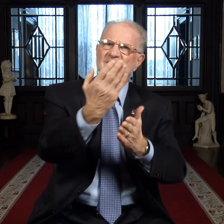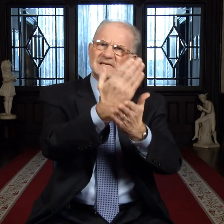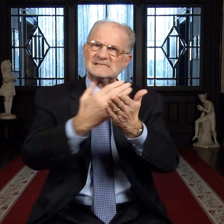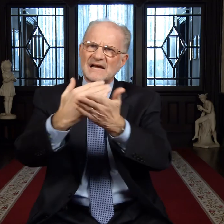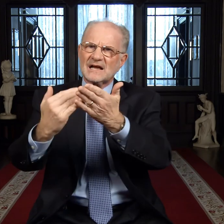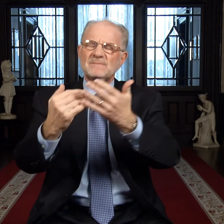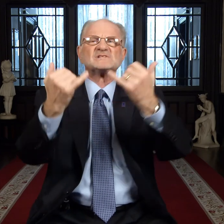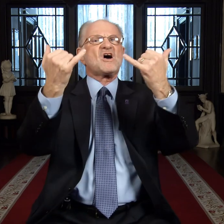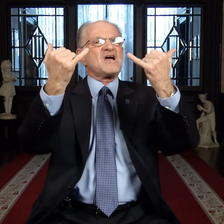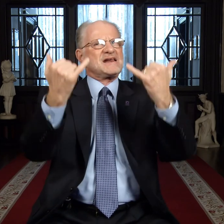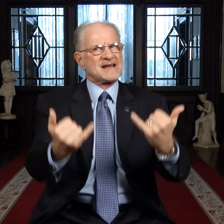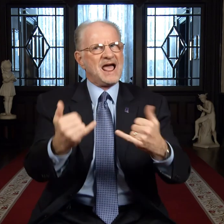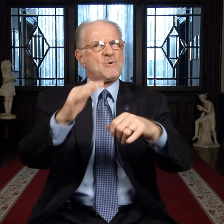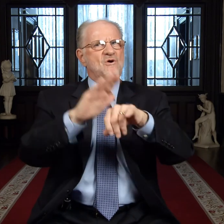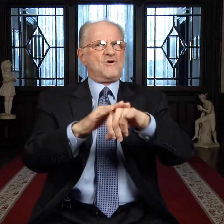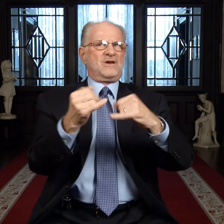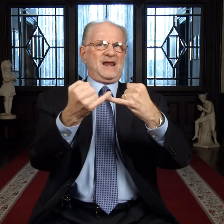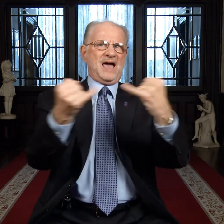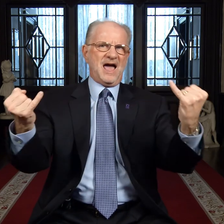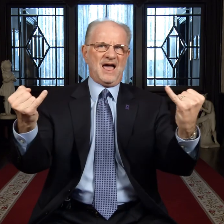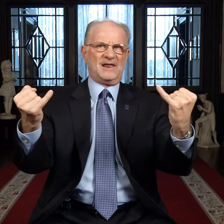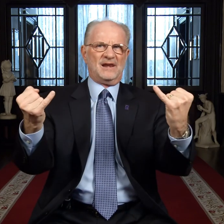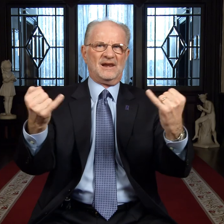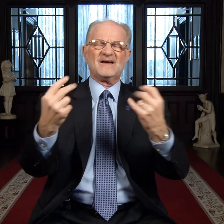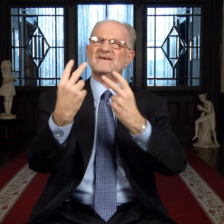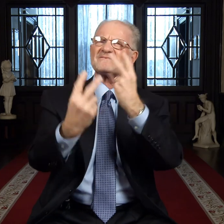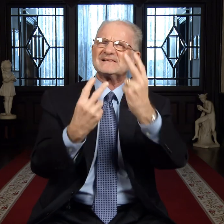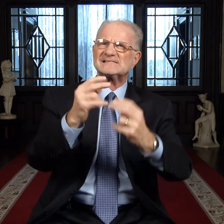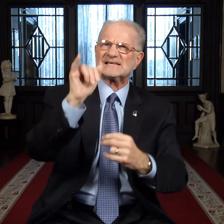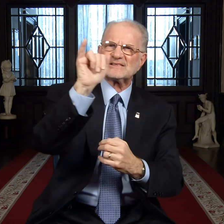All four segments are now available online.